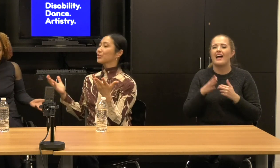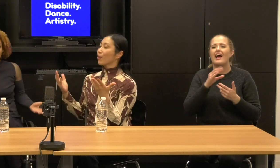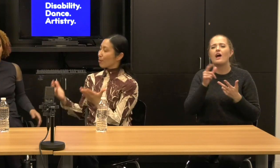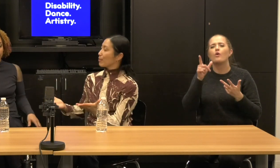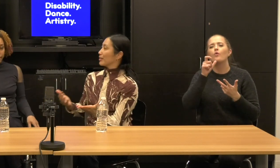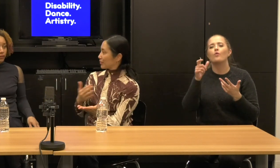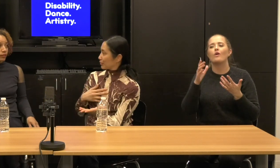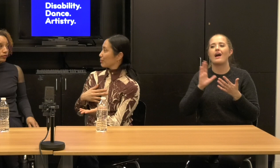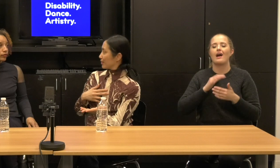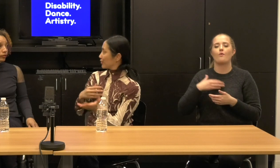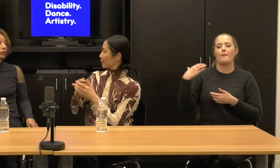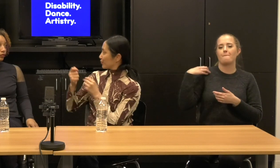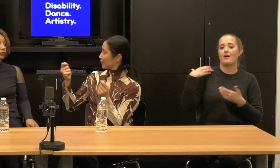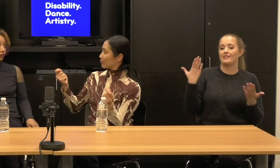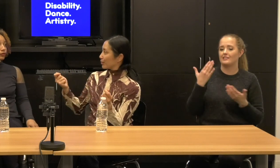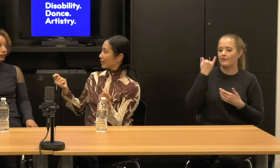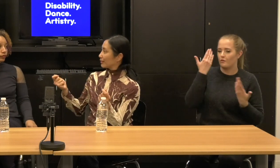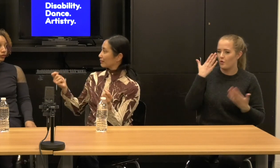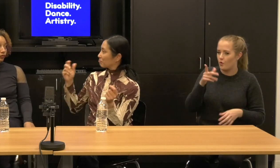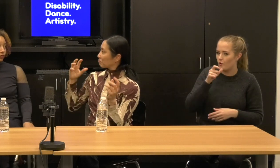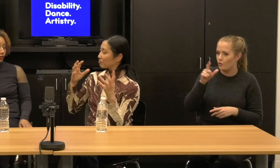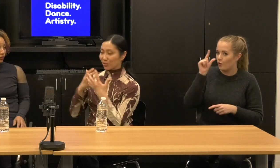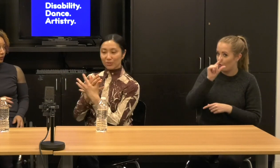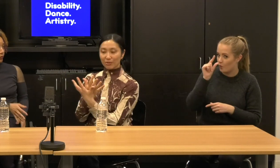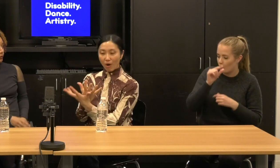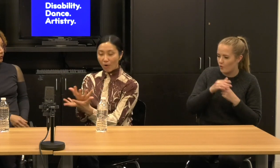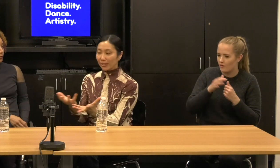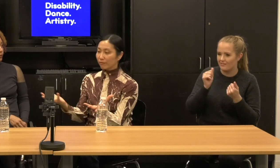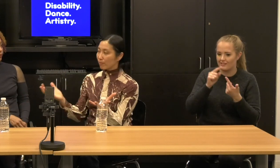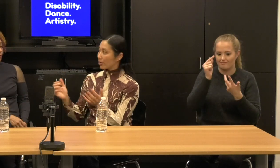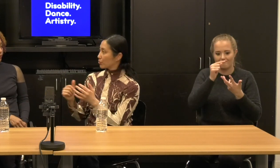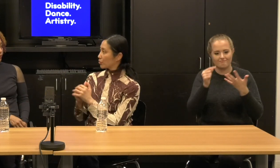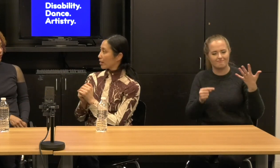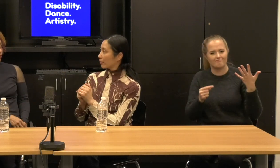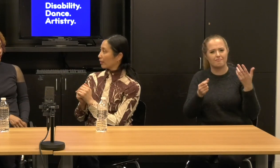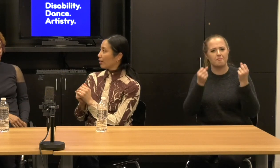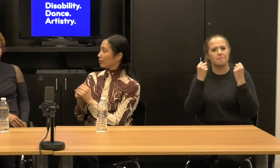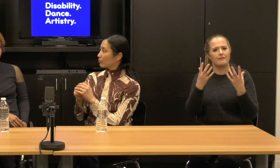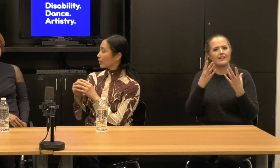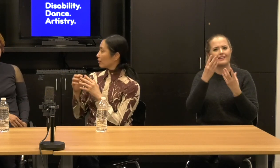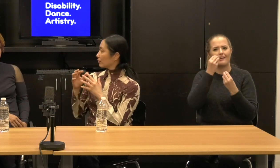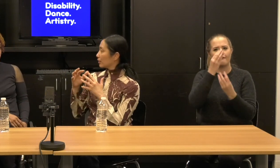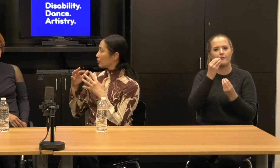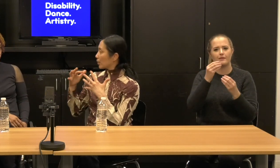That was so amazing to me to, to read just all the information sharing you think that